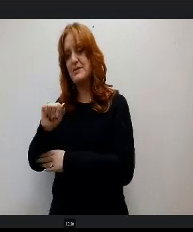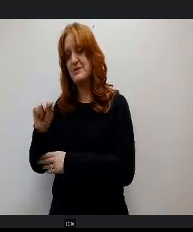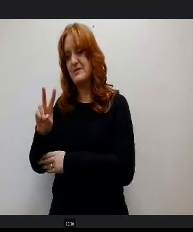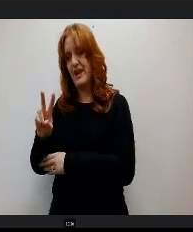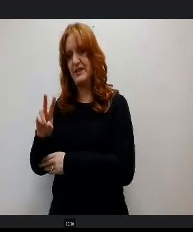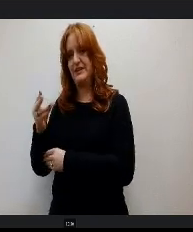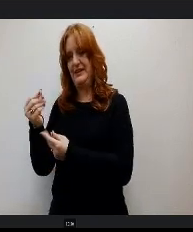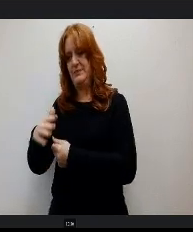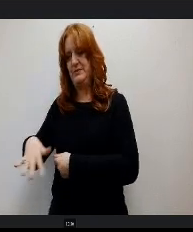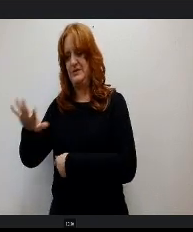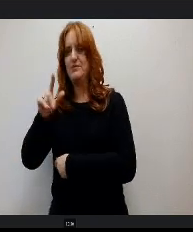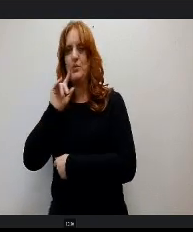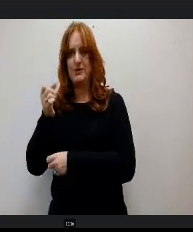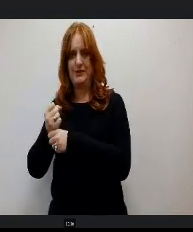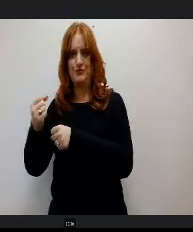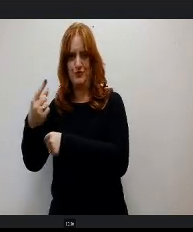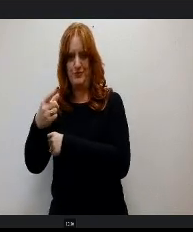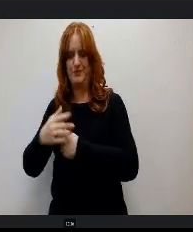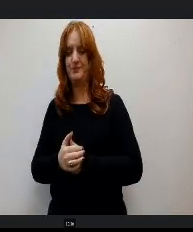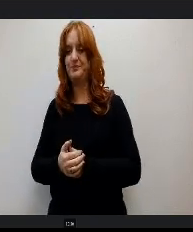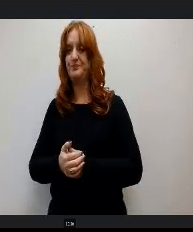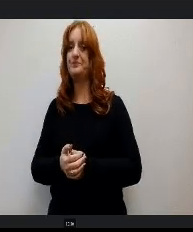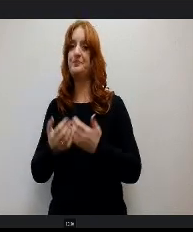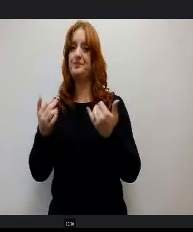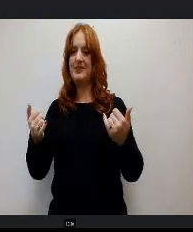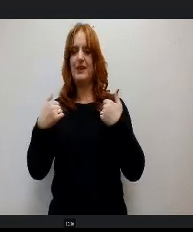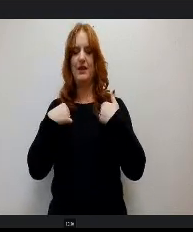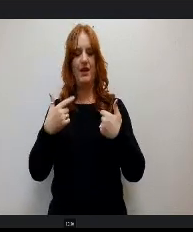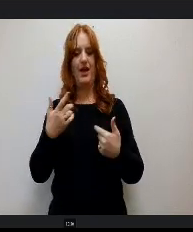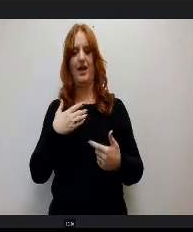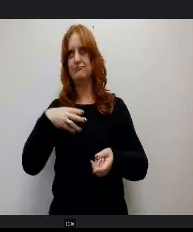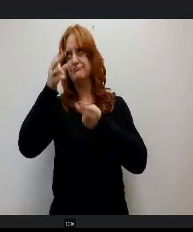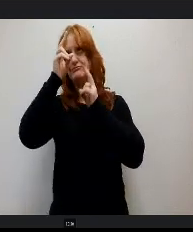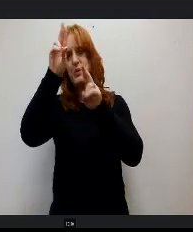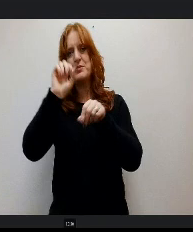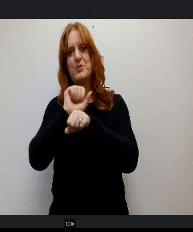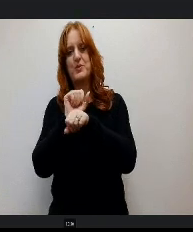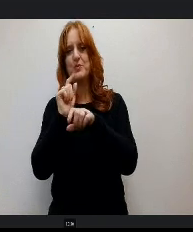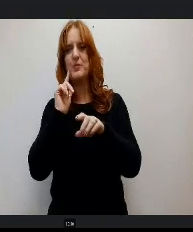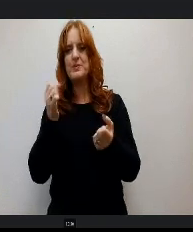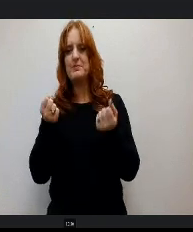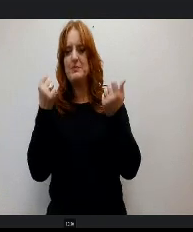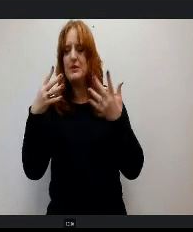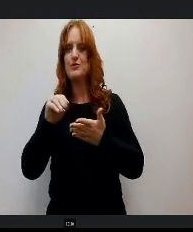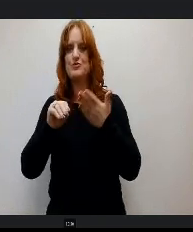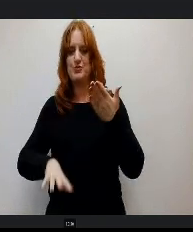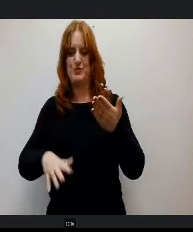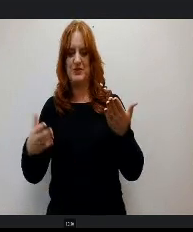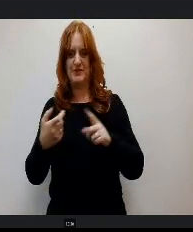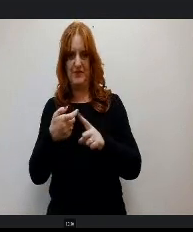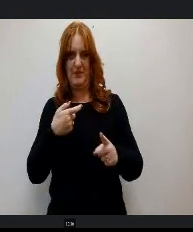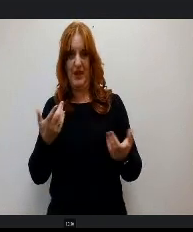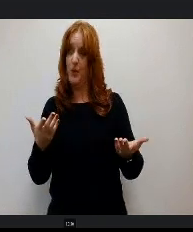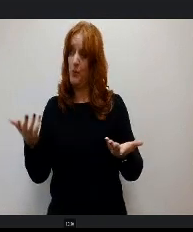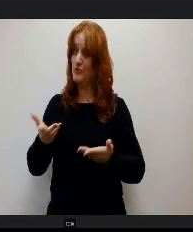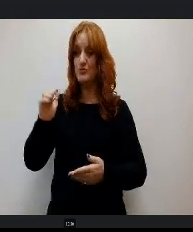school year. Now I'm privileged to work with amazing students at Aspen Valley, I'd like to introduce a few of them to